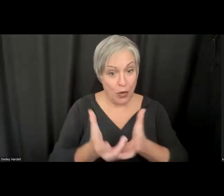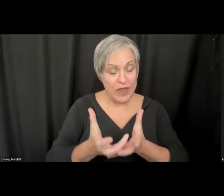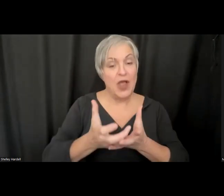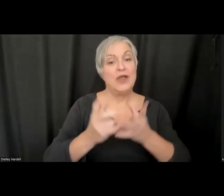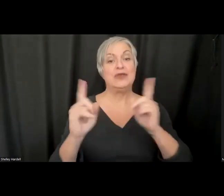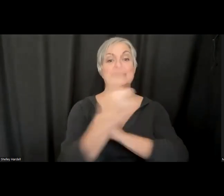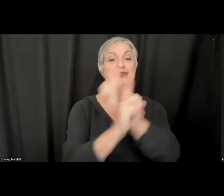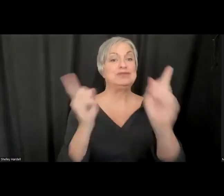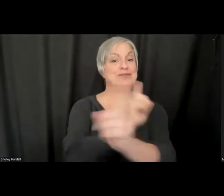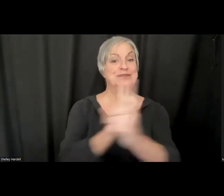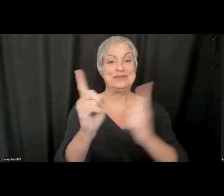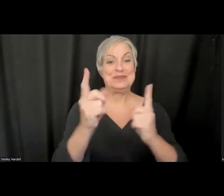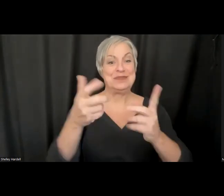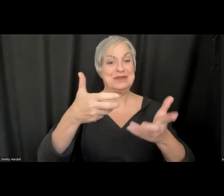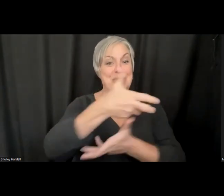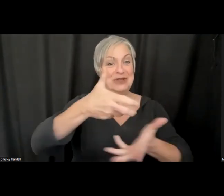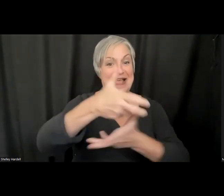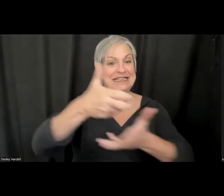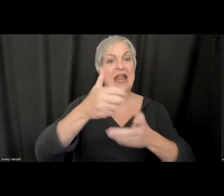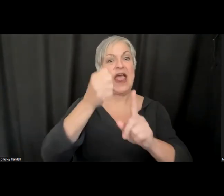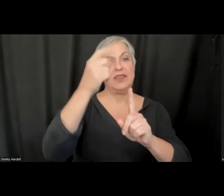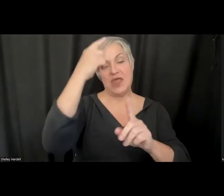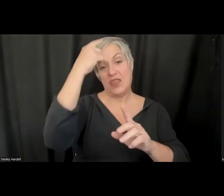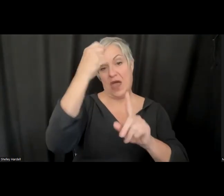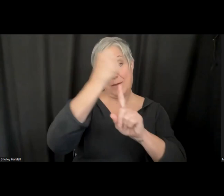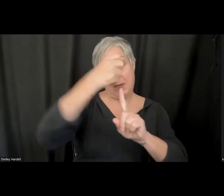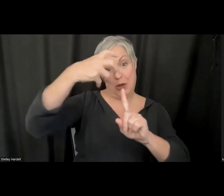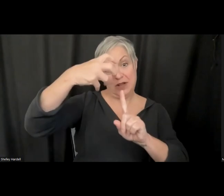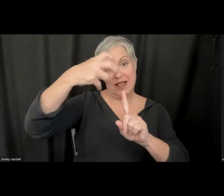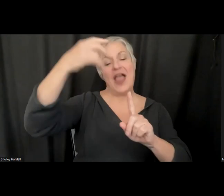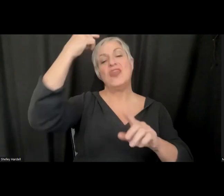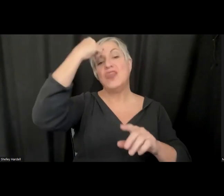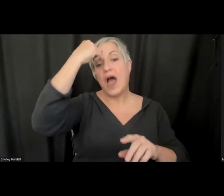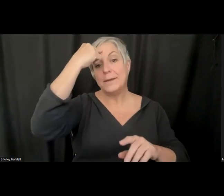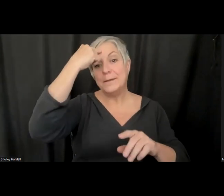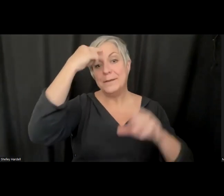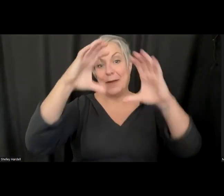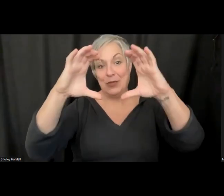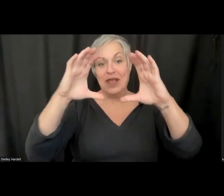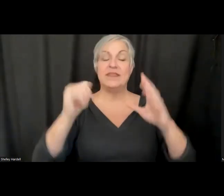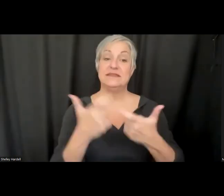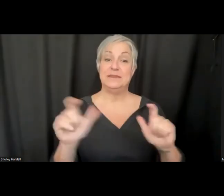bubbles that appear above their heads. This is a big deal, because, as a person who has been in just about all the